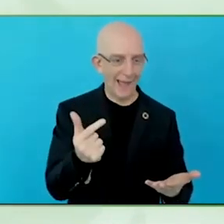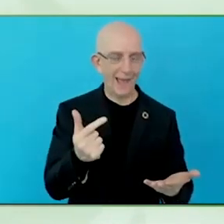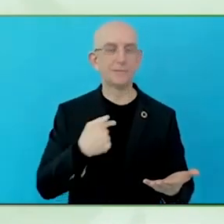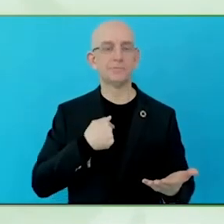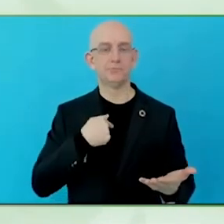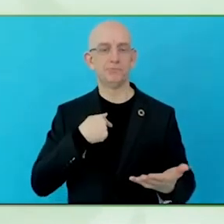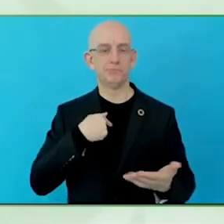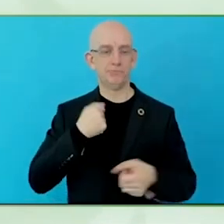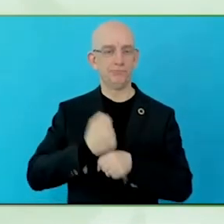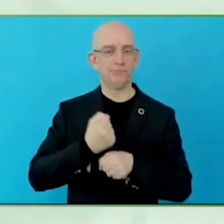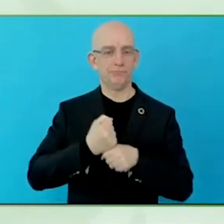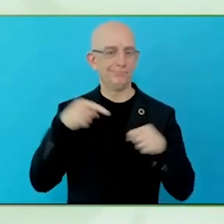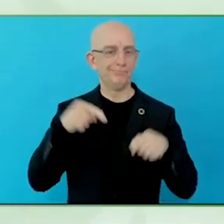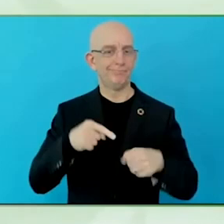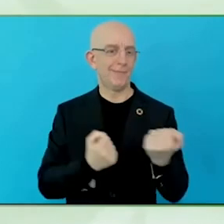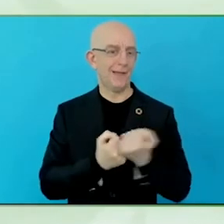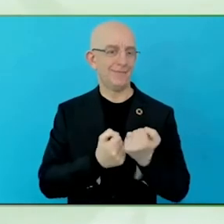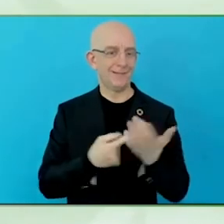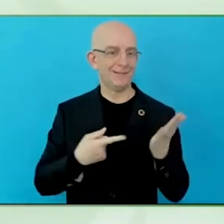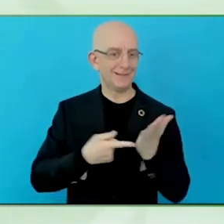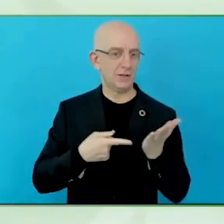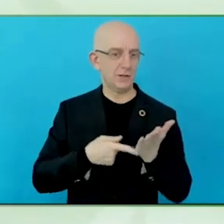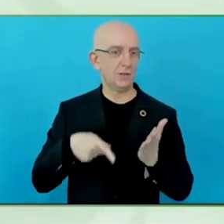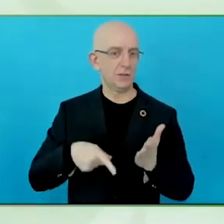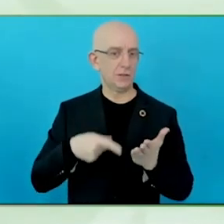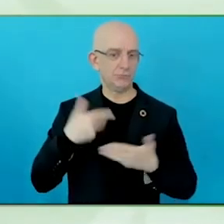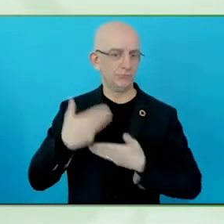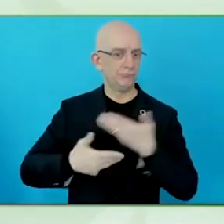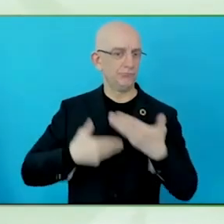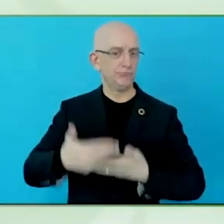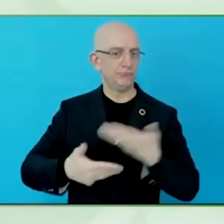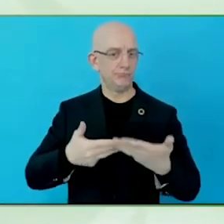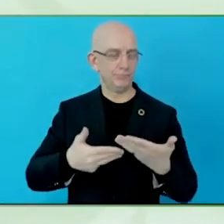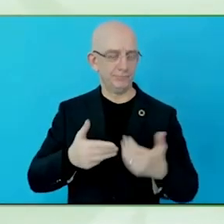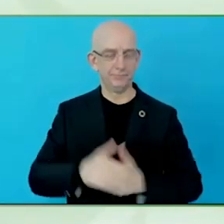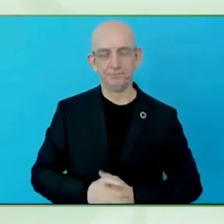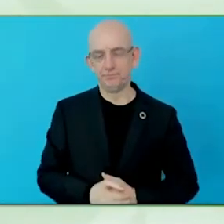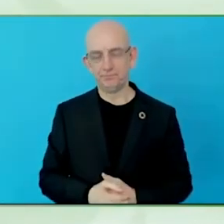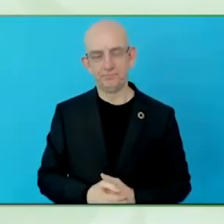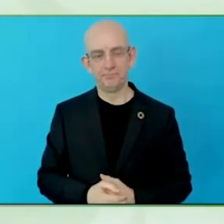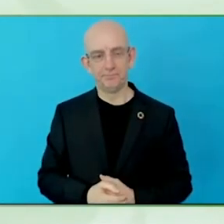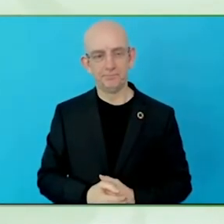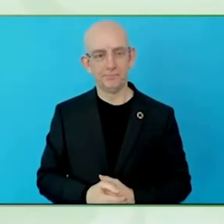My responsibility in the team is to support the development of the